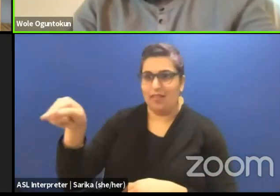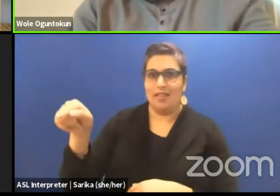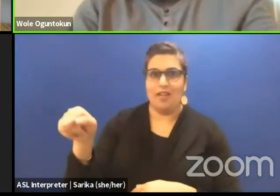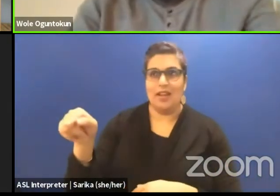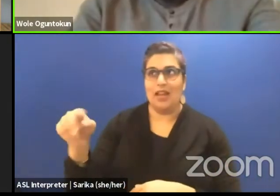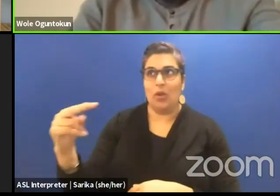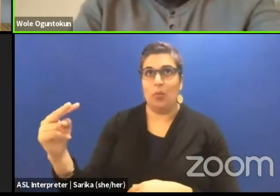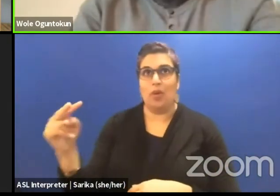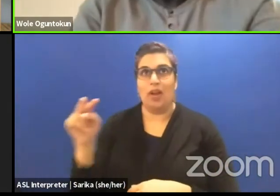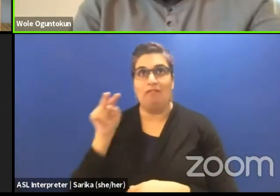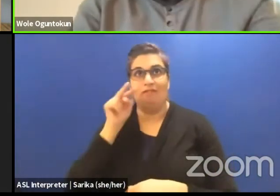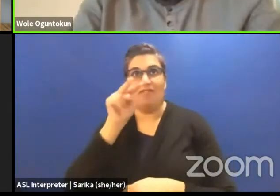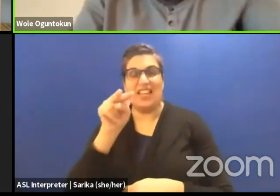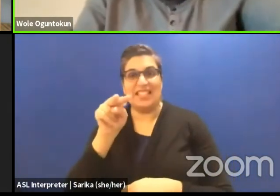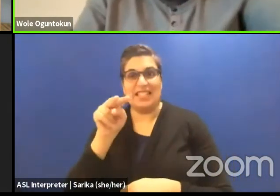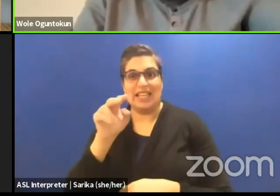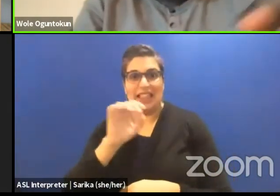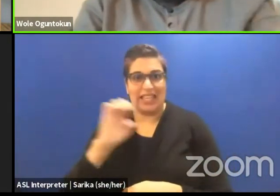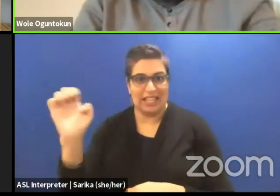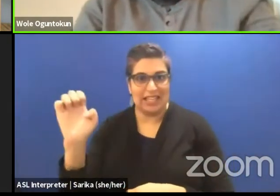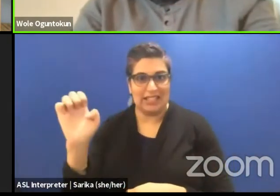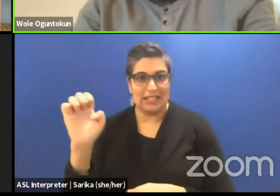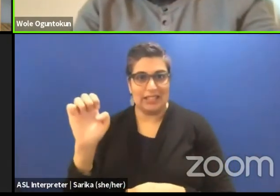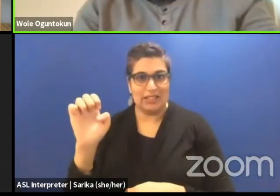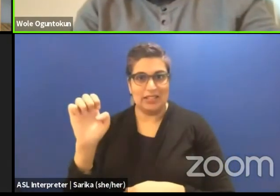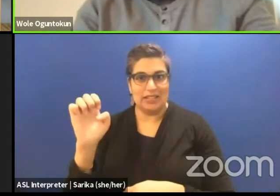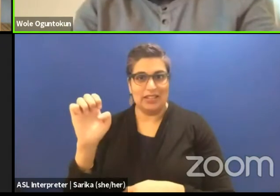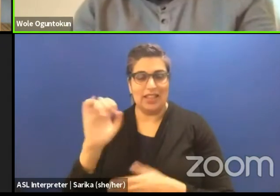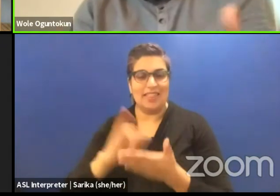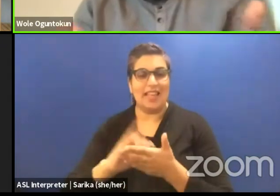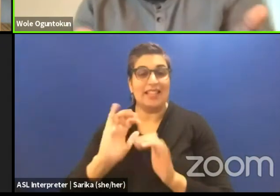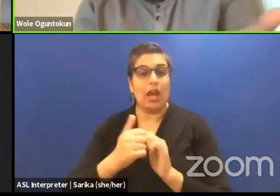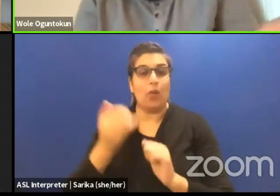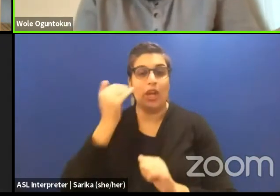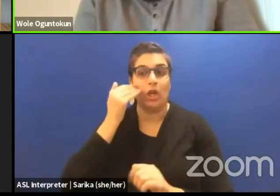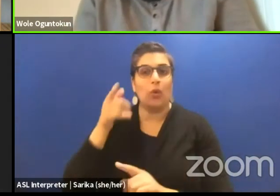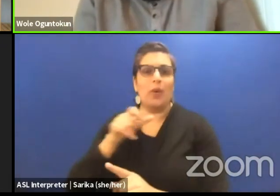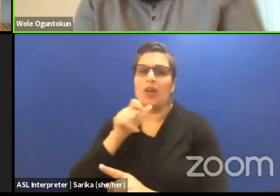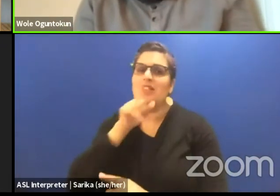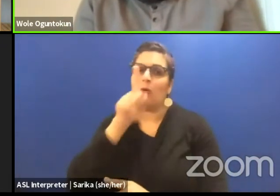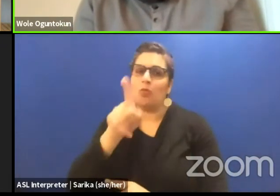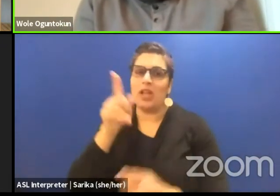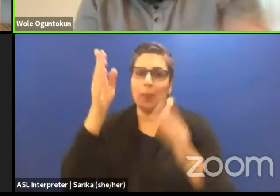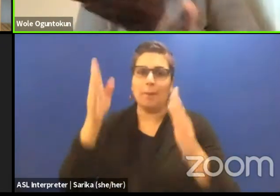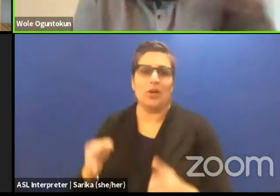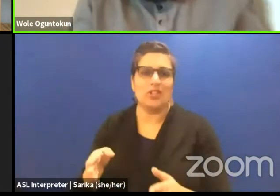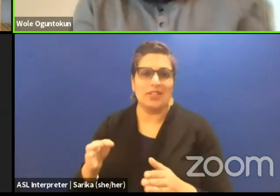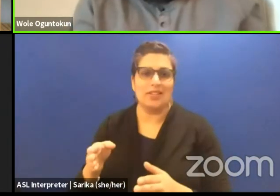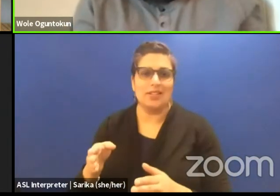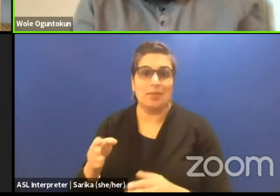and that is how they knew he was not real. I would never have known that. It's impossible.